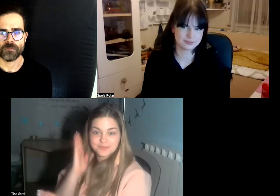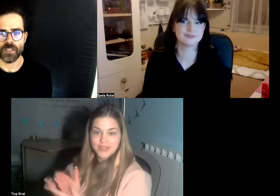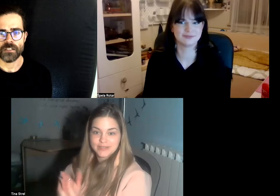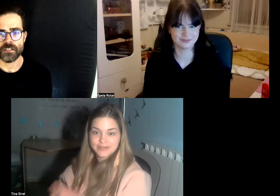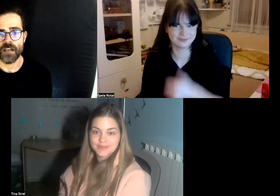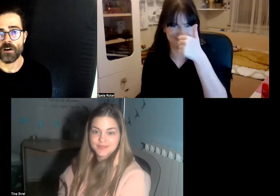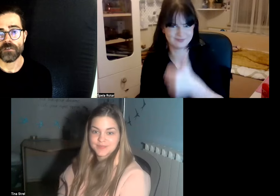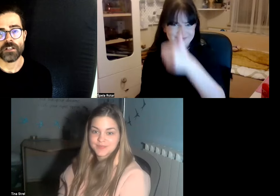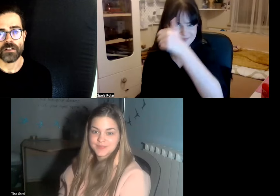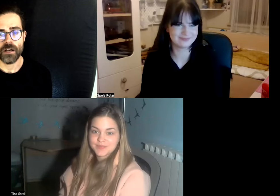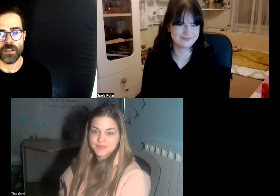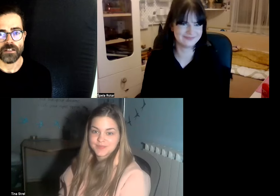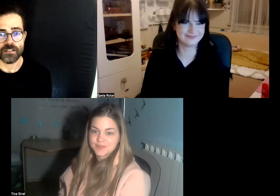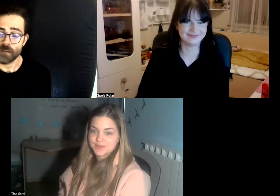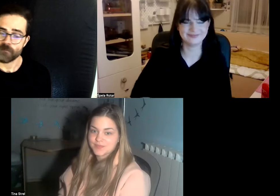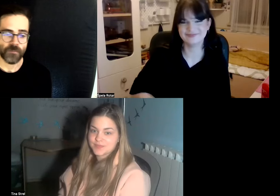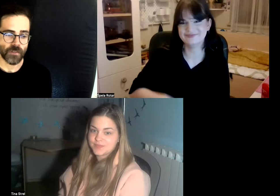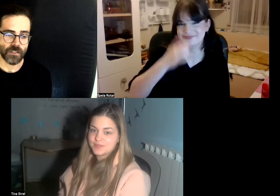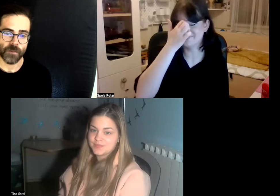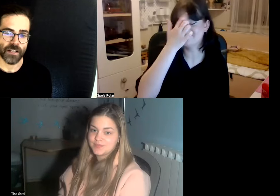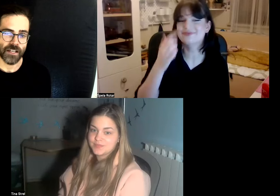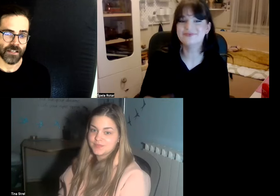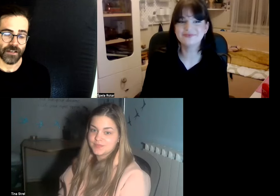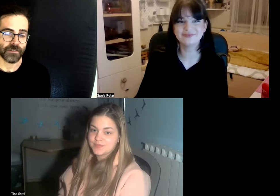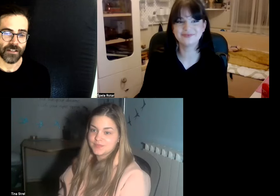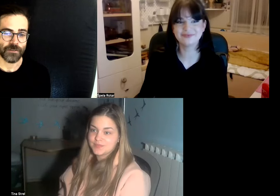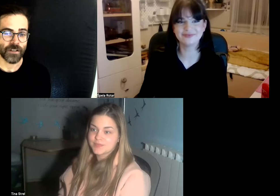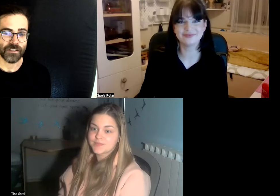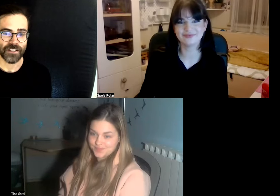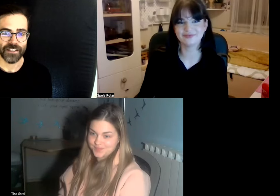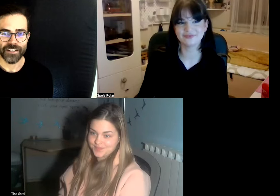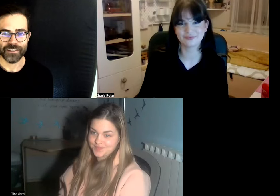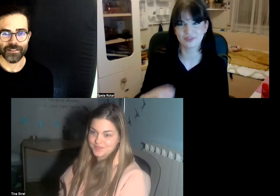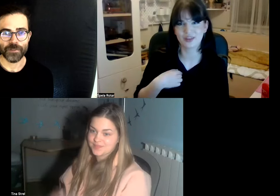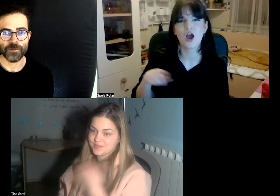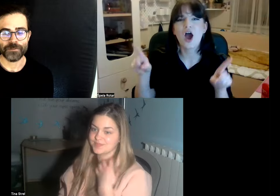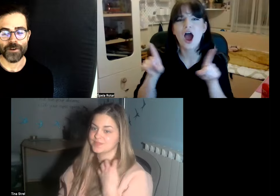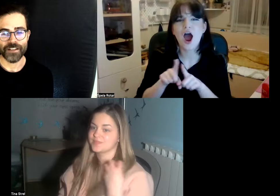that's how I feel about this yep Spelca is saying yeah that's right that's pretty much right